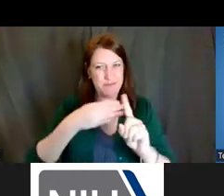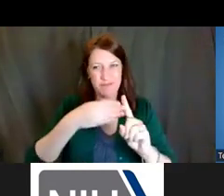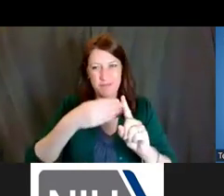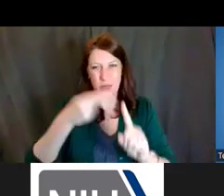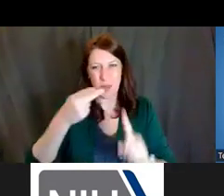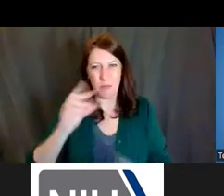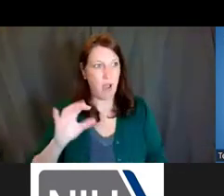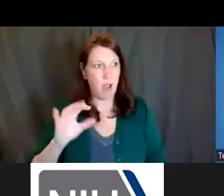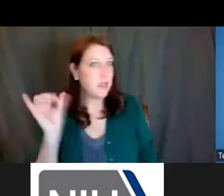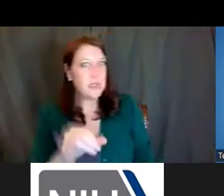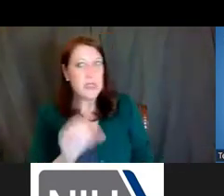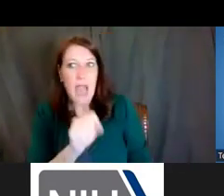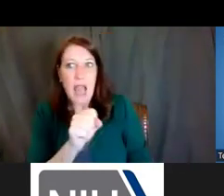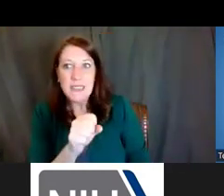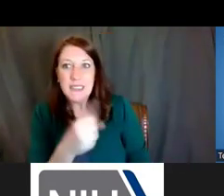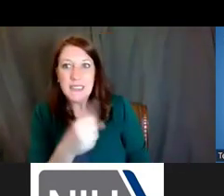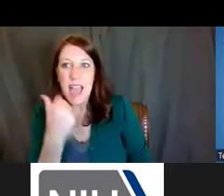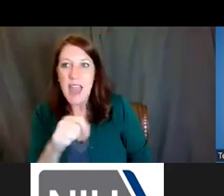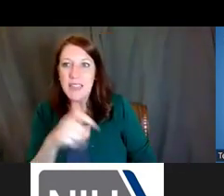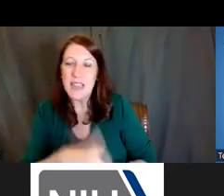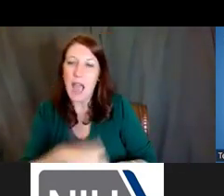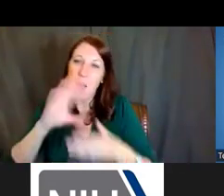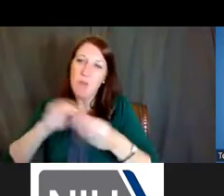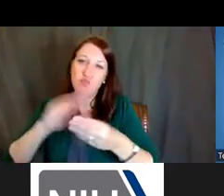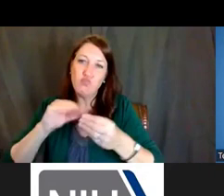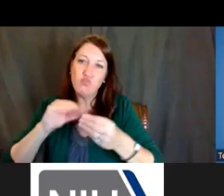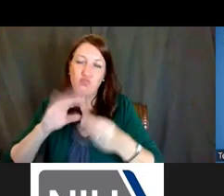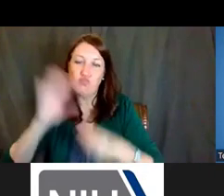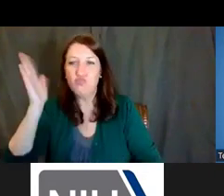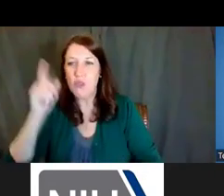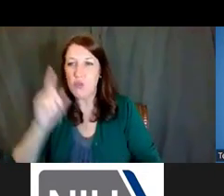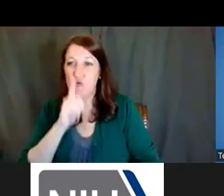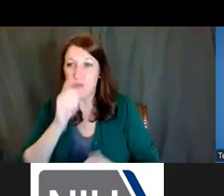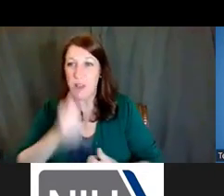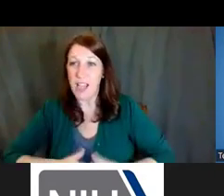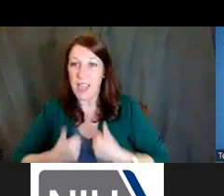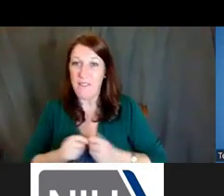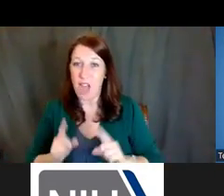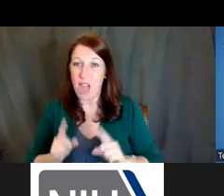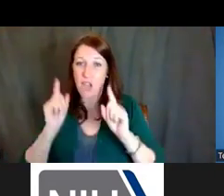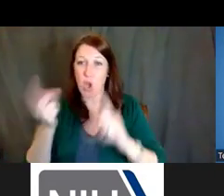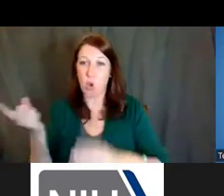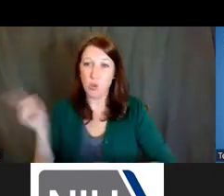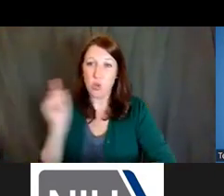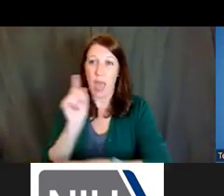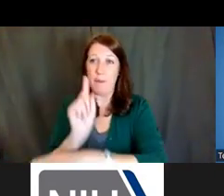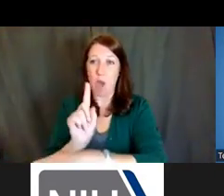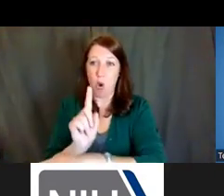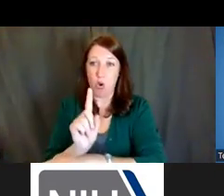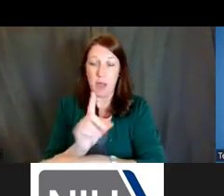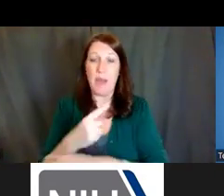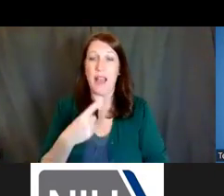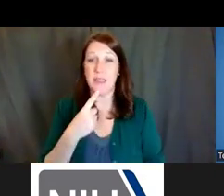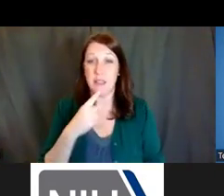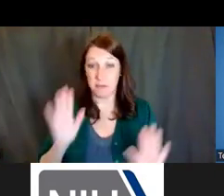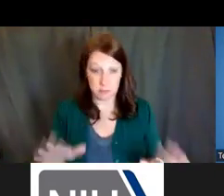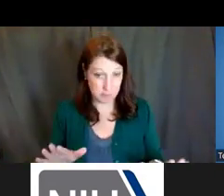Dr Ericka Boone: my forehead. Dr. Lauren Hill: -- when I give these talks normally in real life, I go to the podium, and I say, okay, so if you guys want to start texting,